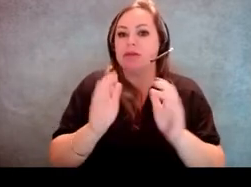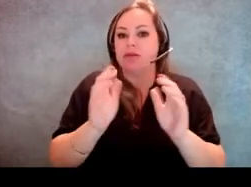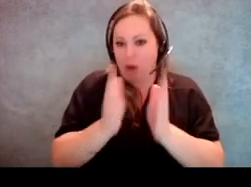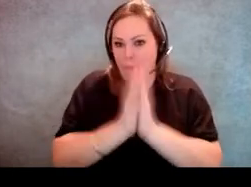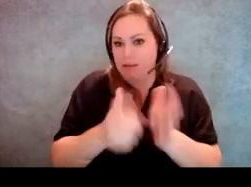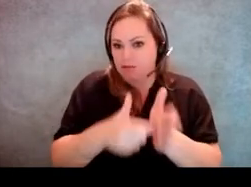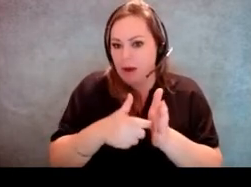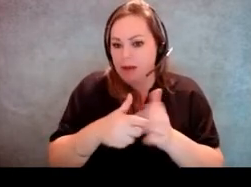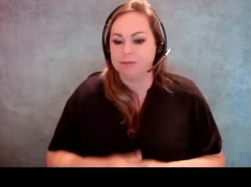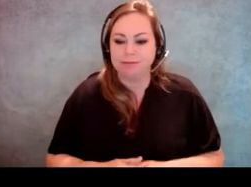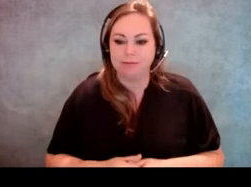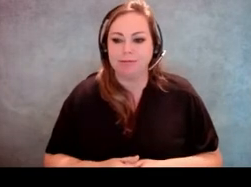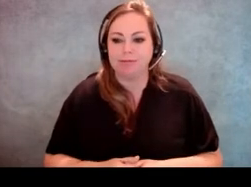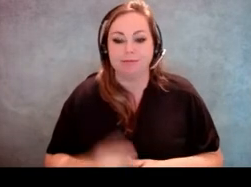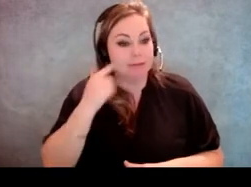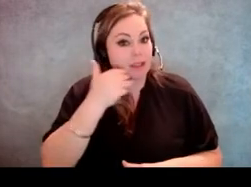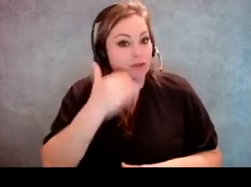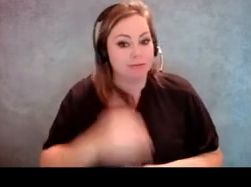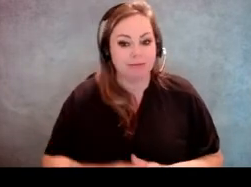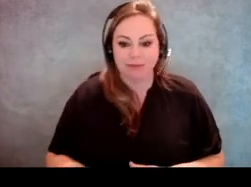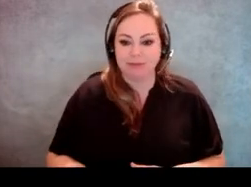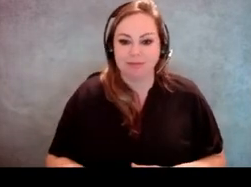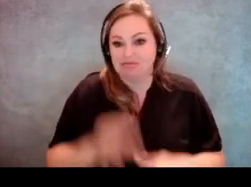of accommodations they can request. Pretty simple.